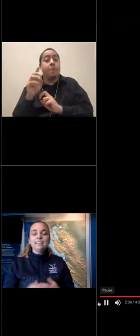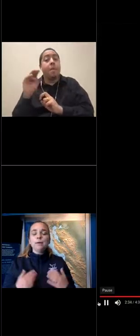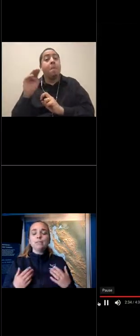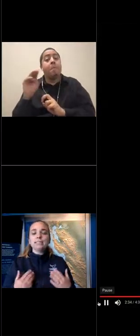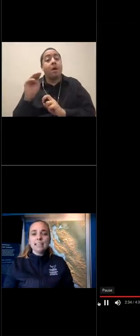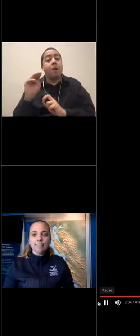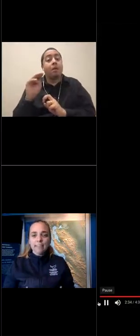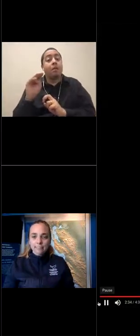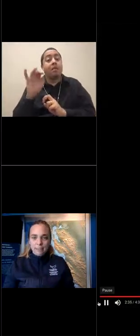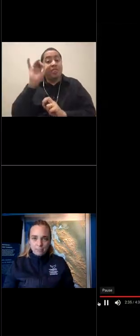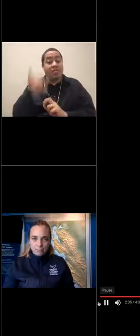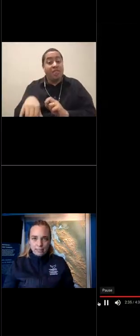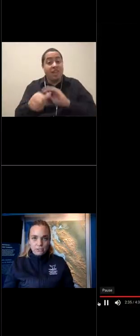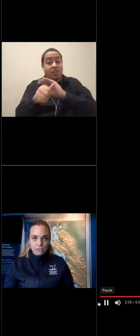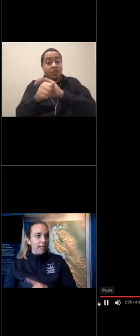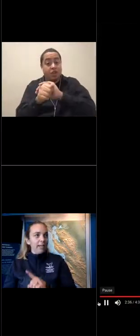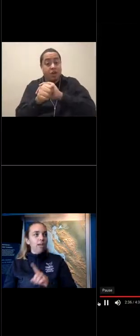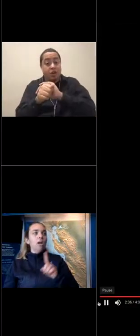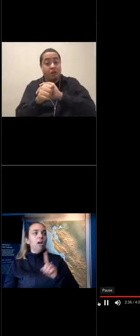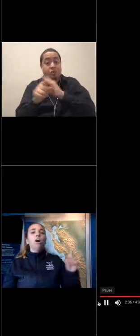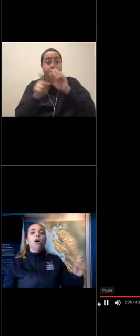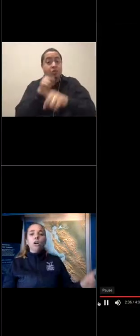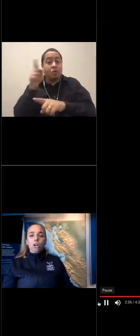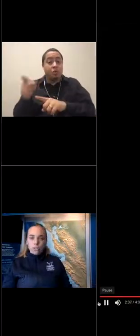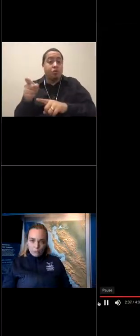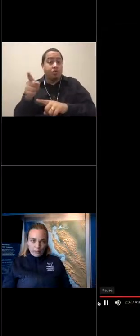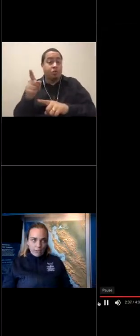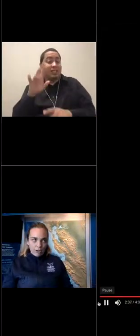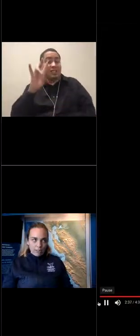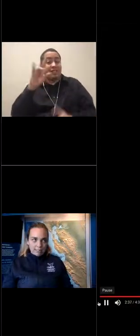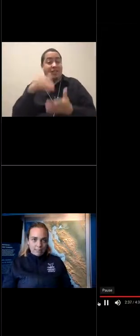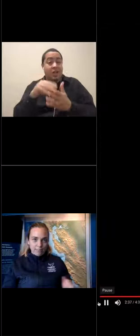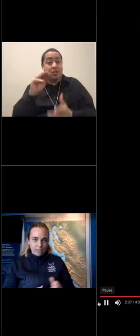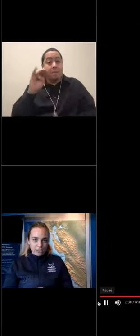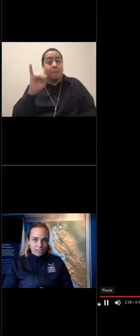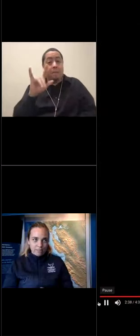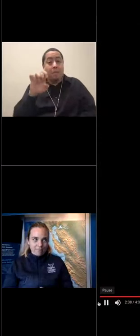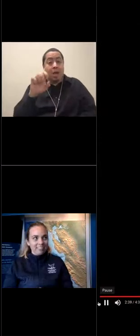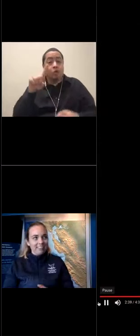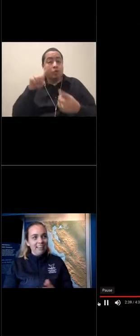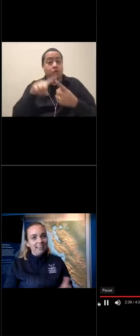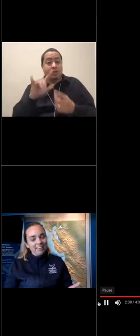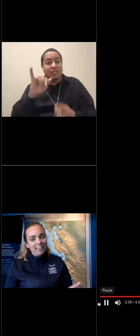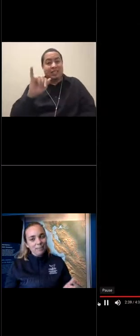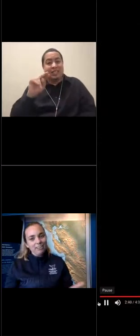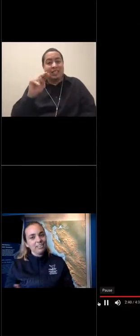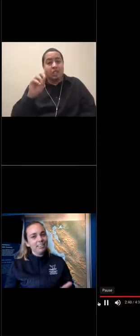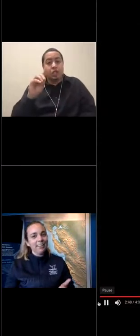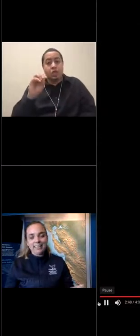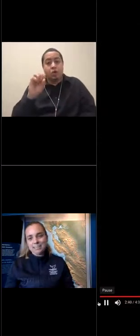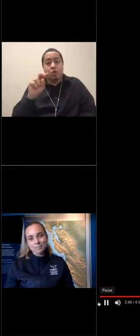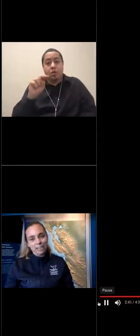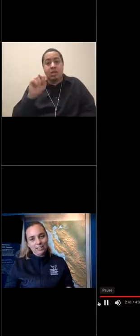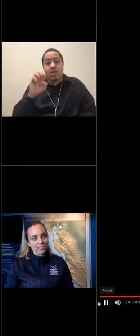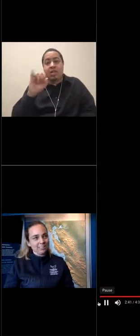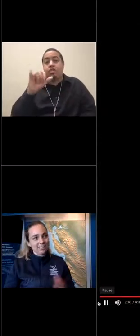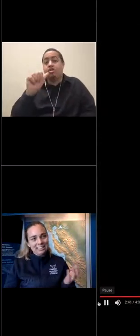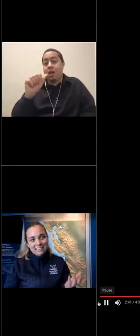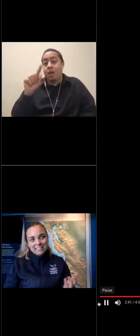That's about 7,000 miles away all the way across the Pacific Ocean. And on that migration, they hit some challenges.